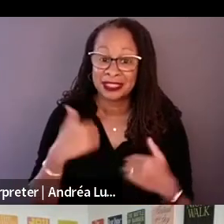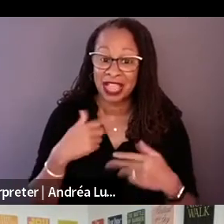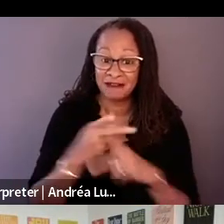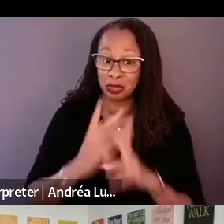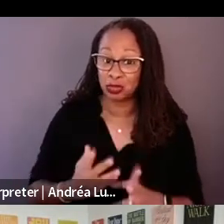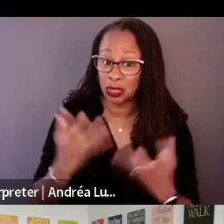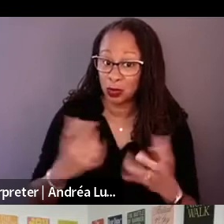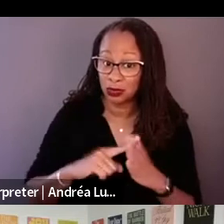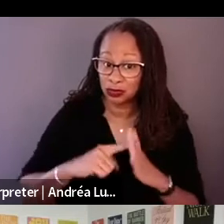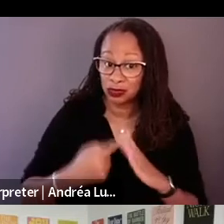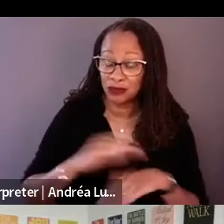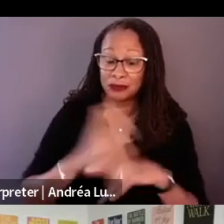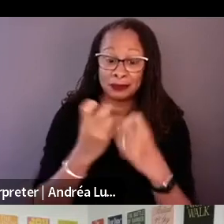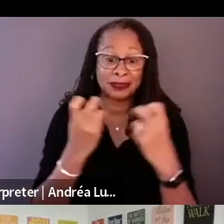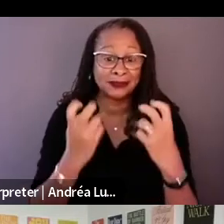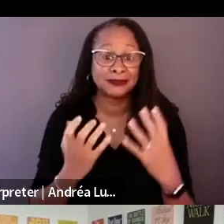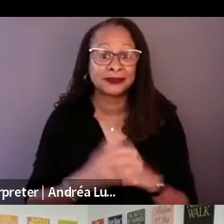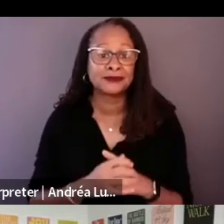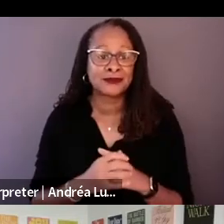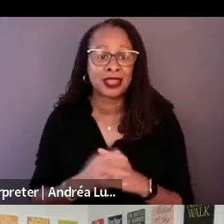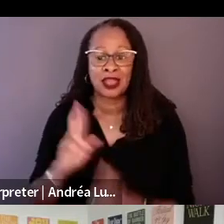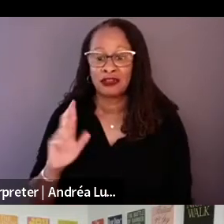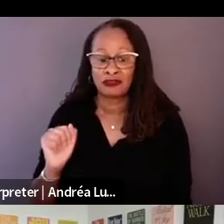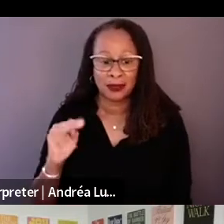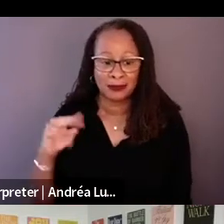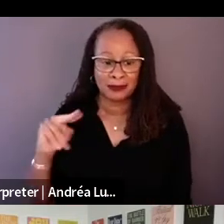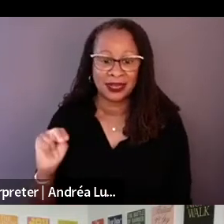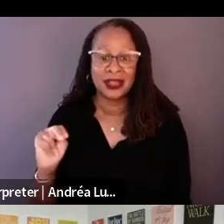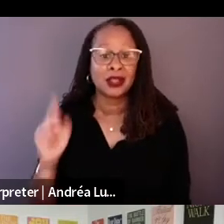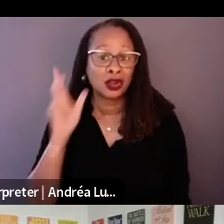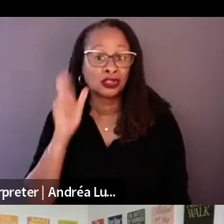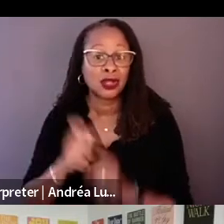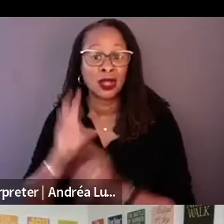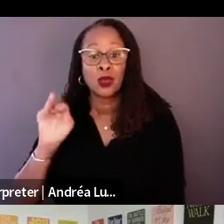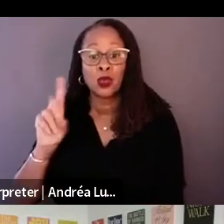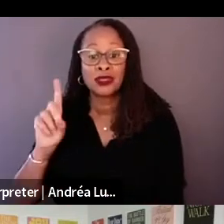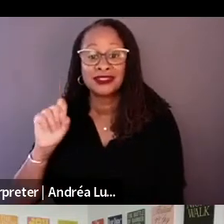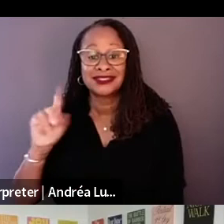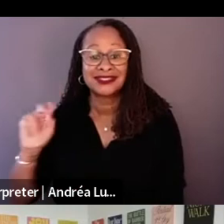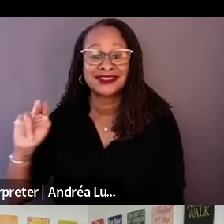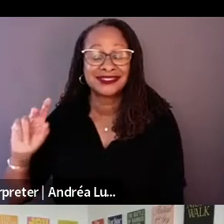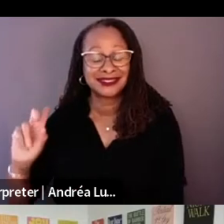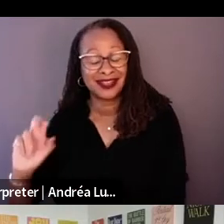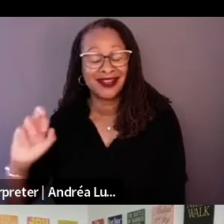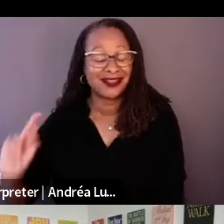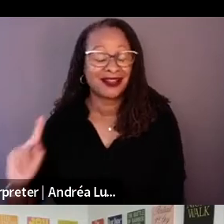producers brought this project to you in the hopes that you would make it into a fictional film.